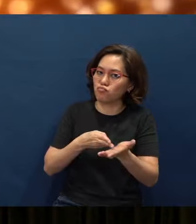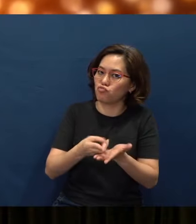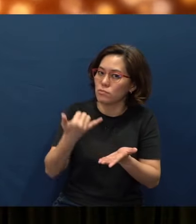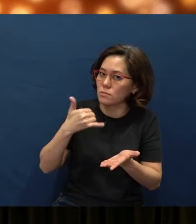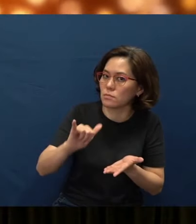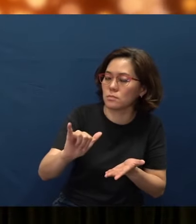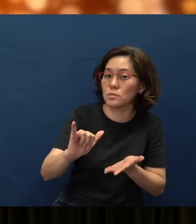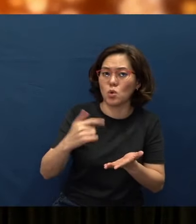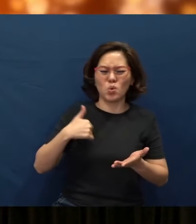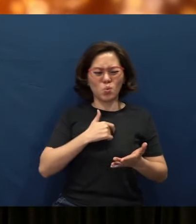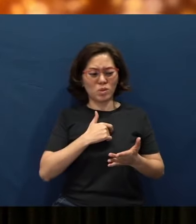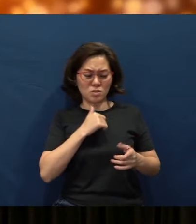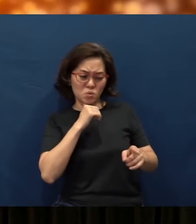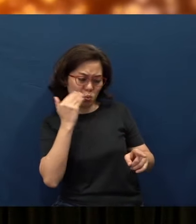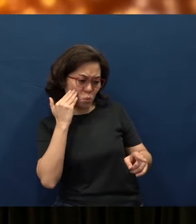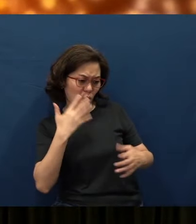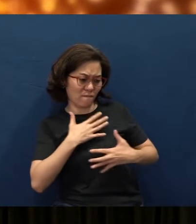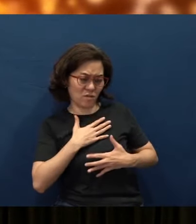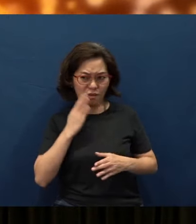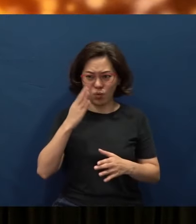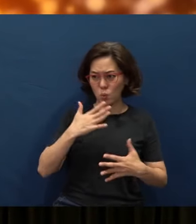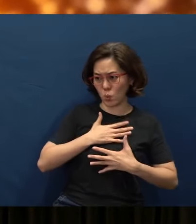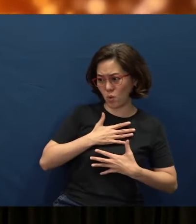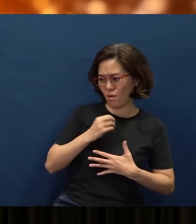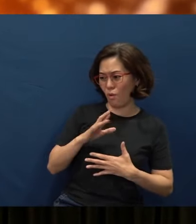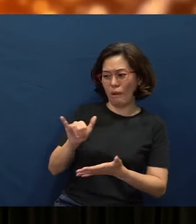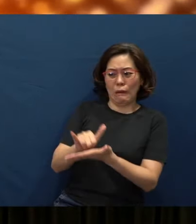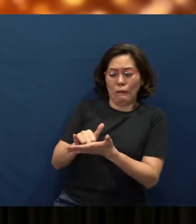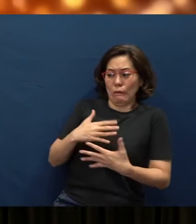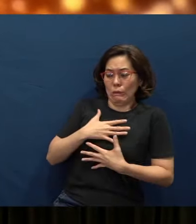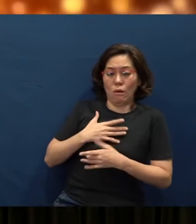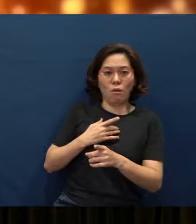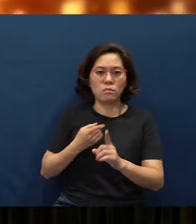we fear the unknown or the future or even the impossible, we know for certain